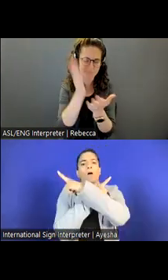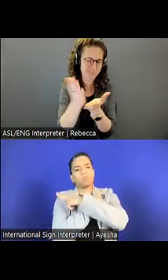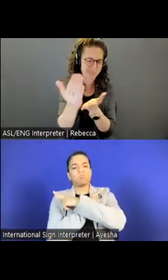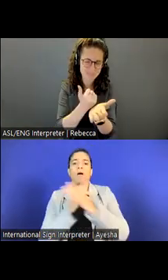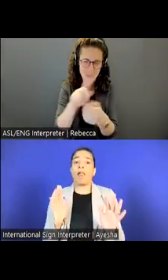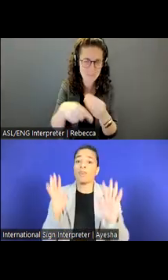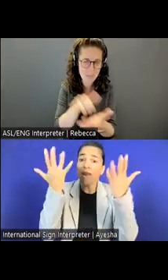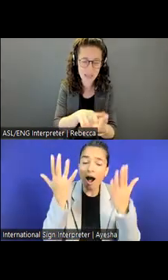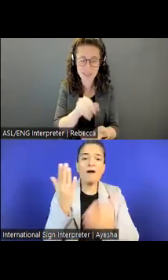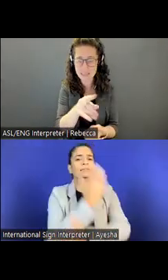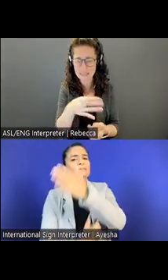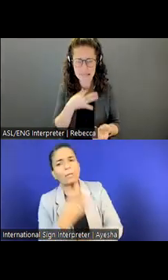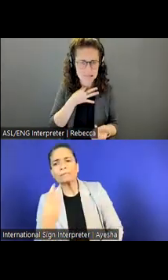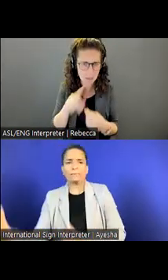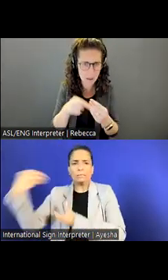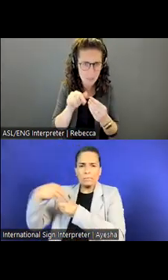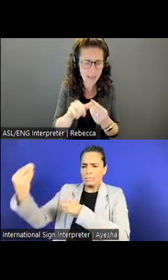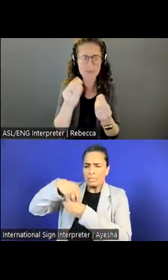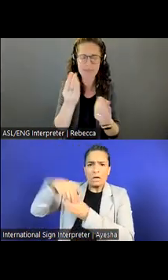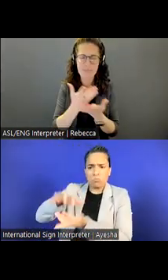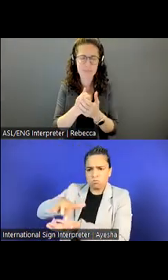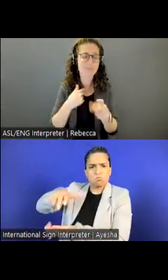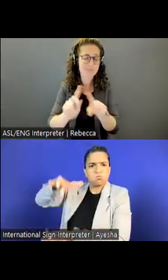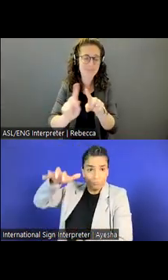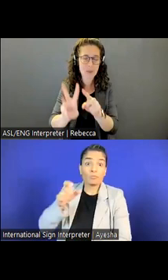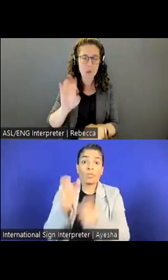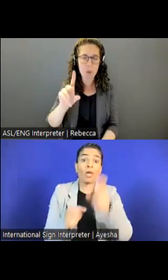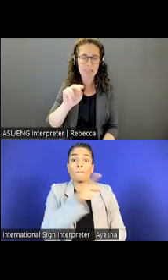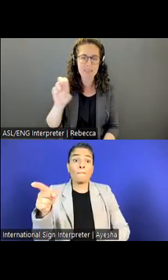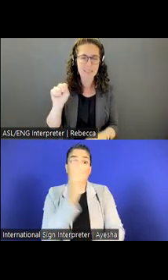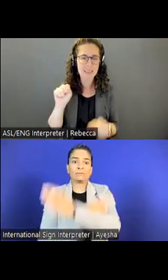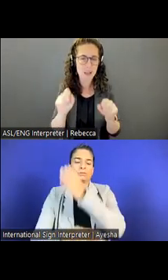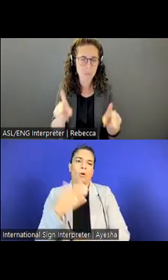If you have questions, please let me know. We have a variety of wellness offerings for our teams.